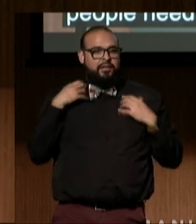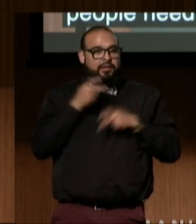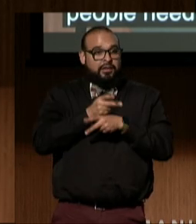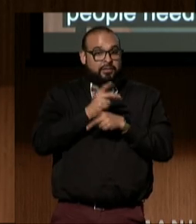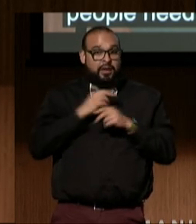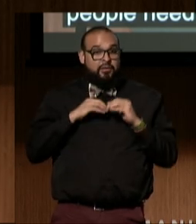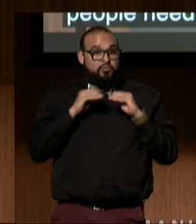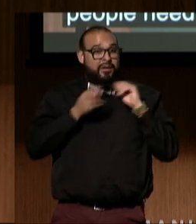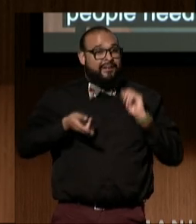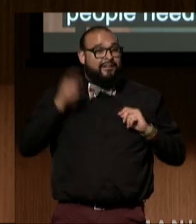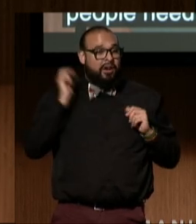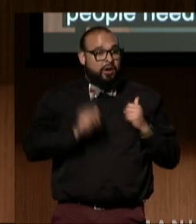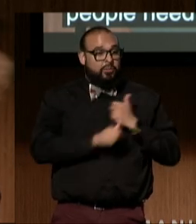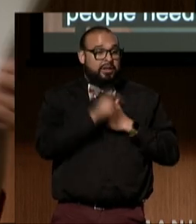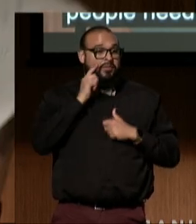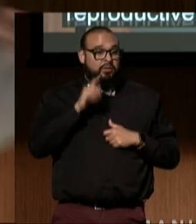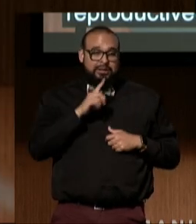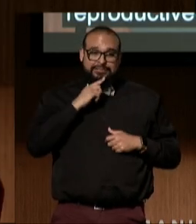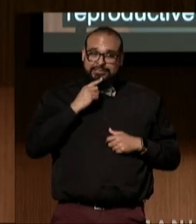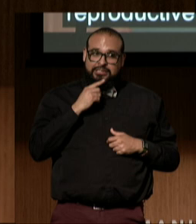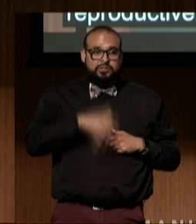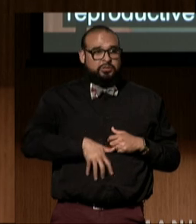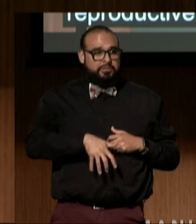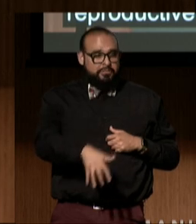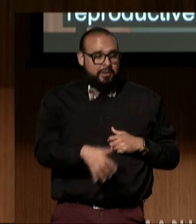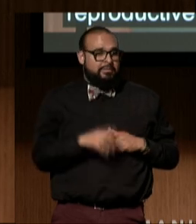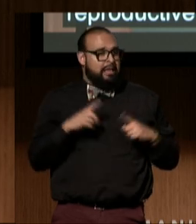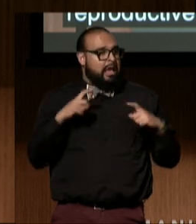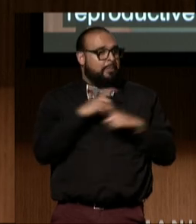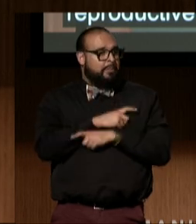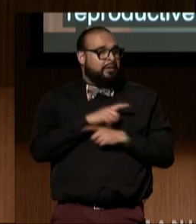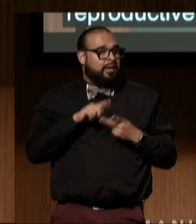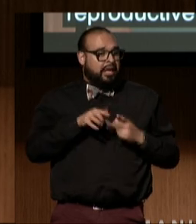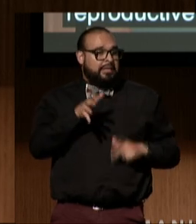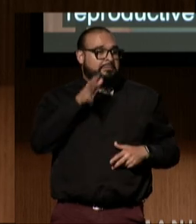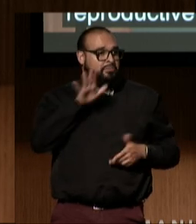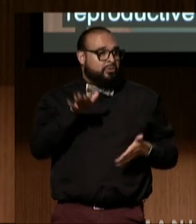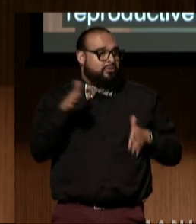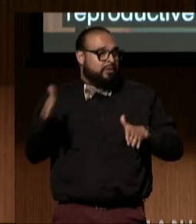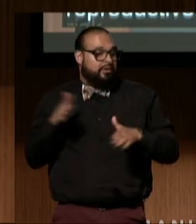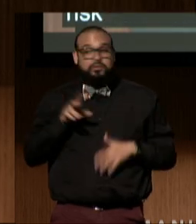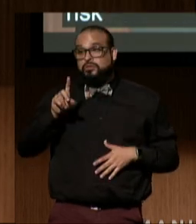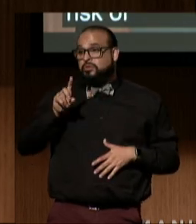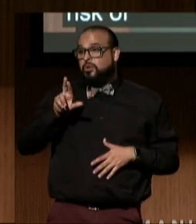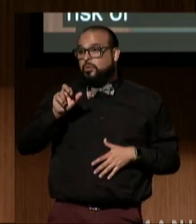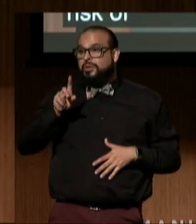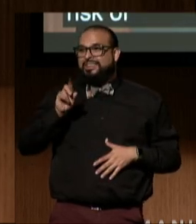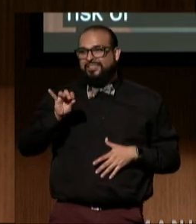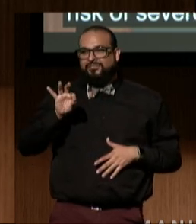for severe pregnancy complications and maternal death. DREDF fellow Jillian MacLeod is training providers